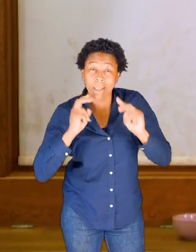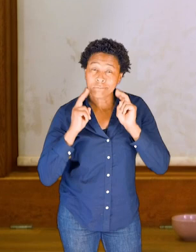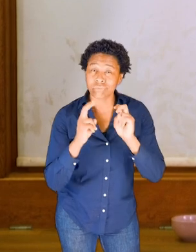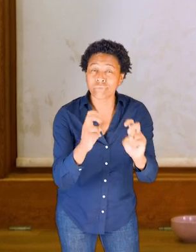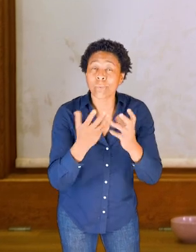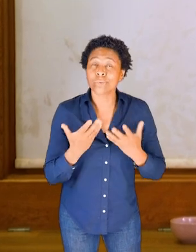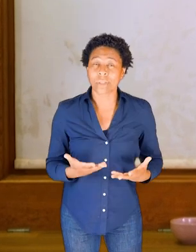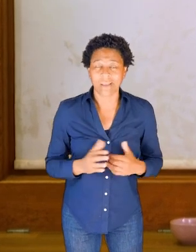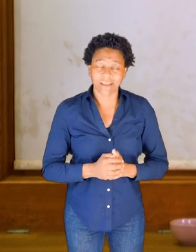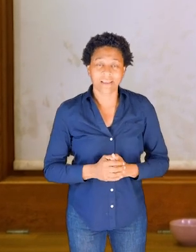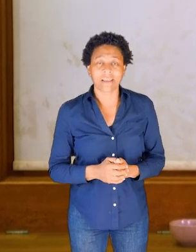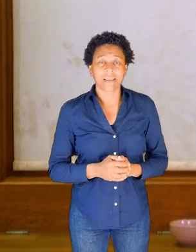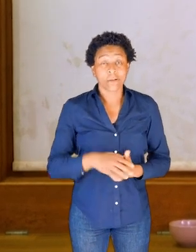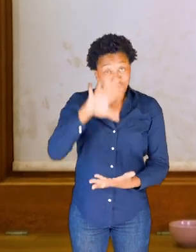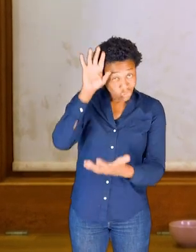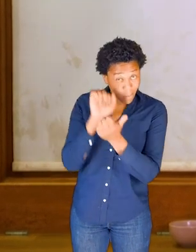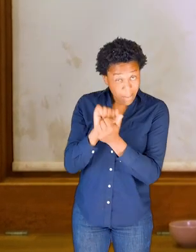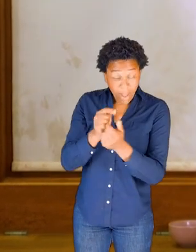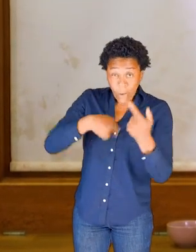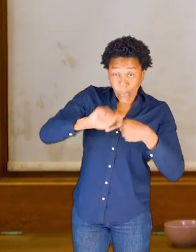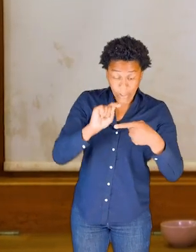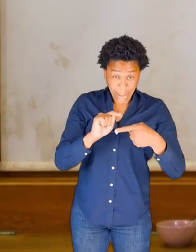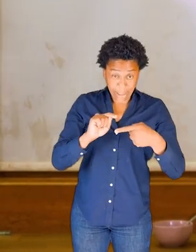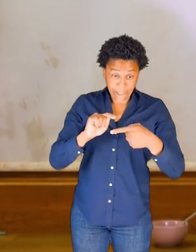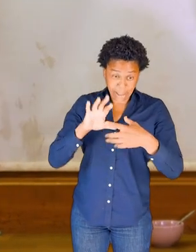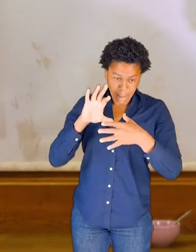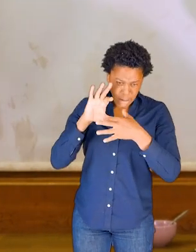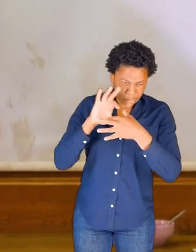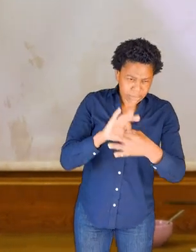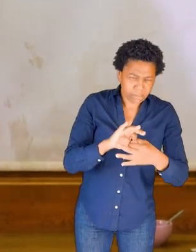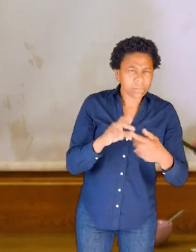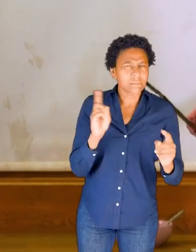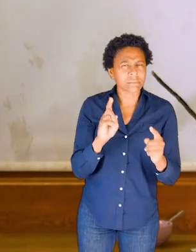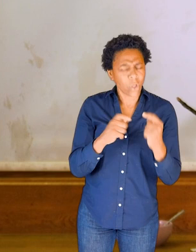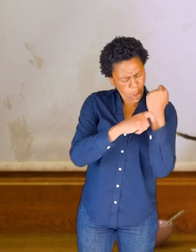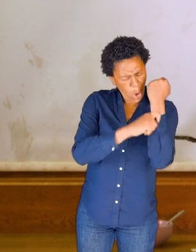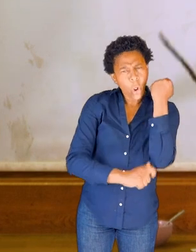As a little recap, you may remember we worked with the long bones in our body.